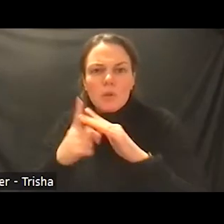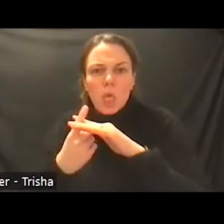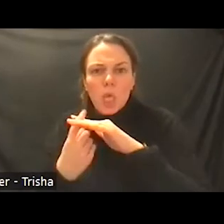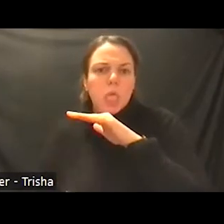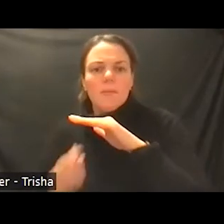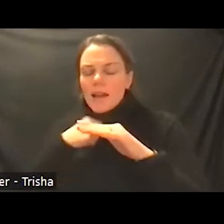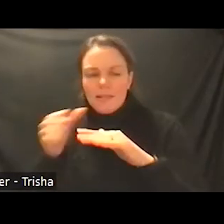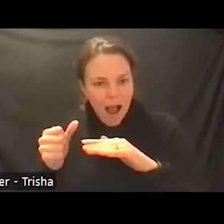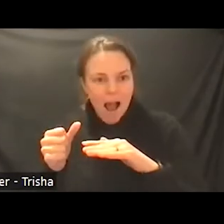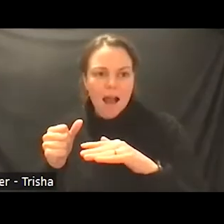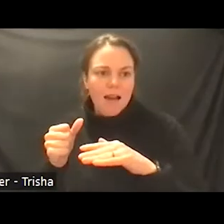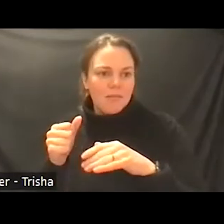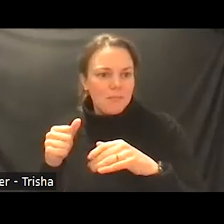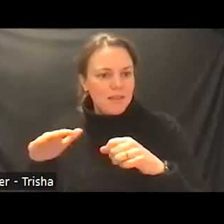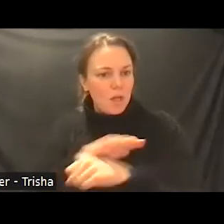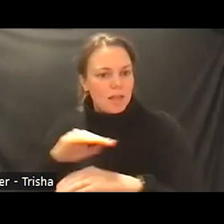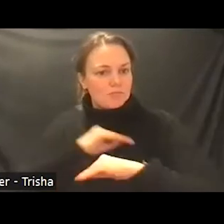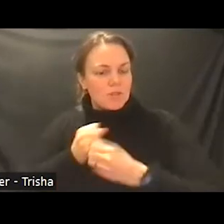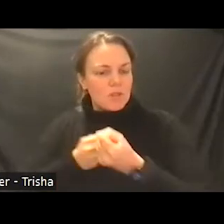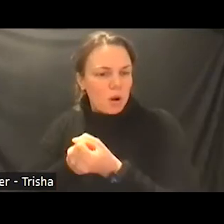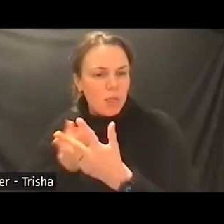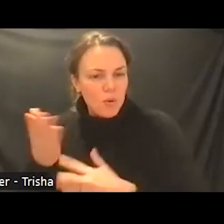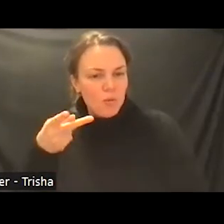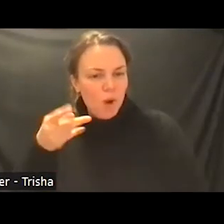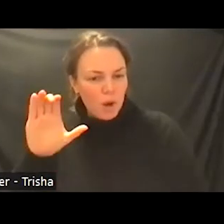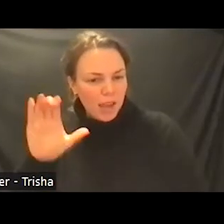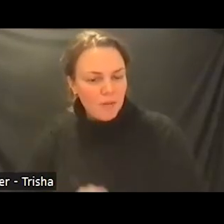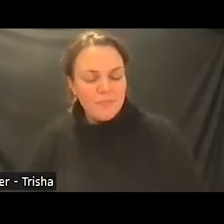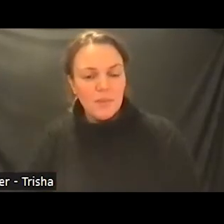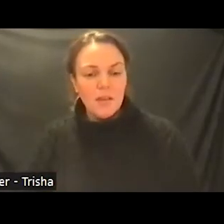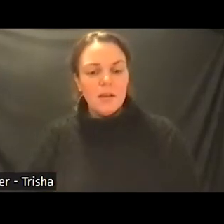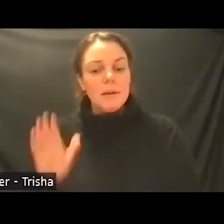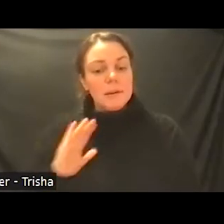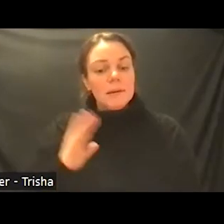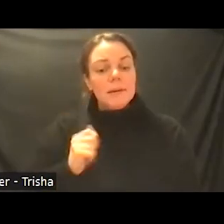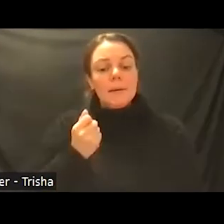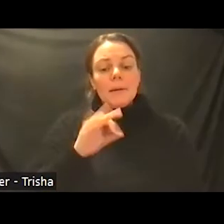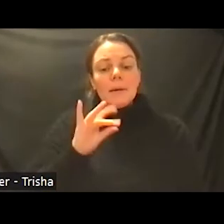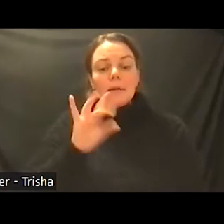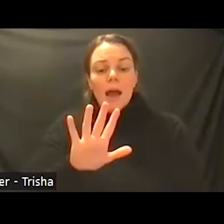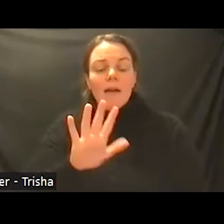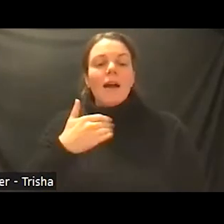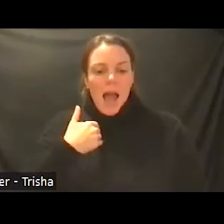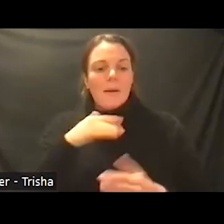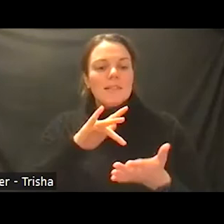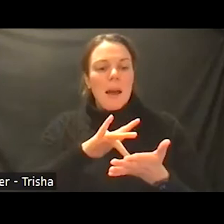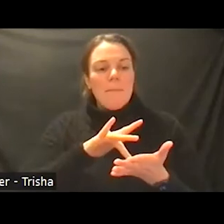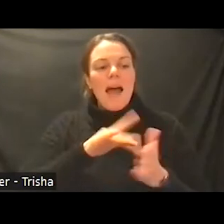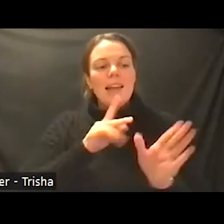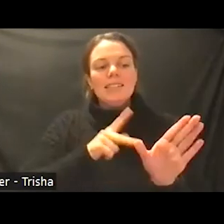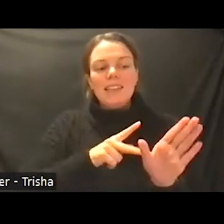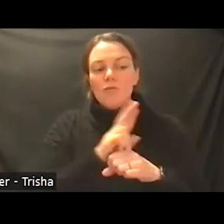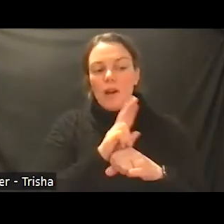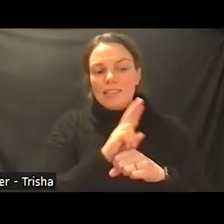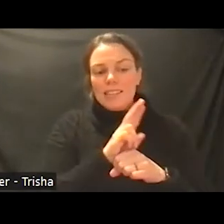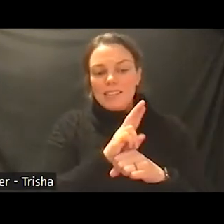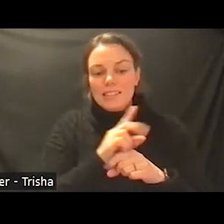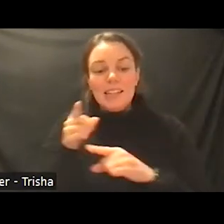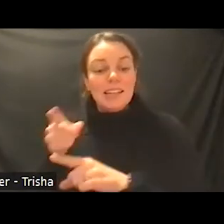office in 1995 when i was a med psych resident dr boulay invited me to have my continuity clinic be